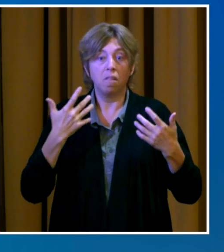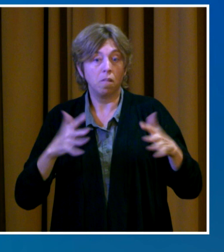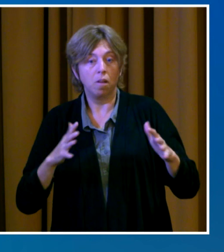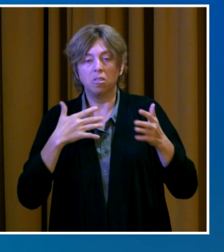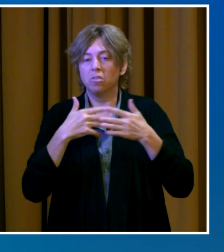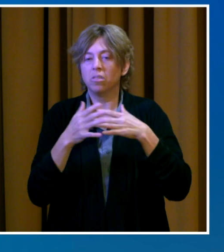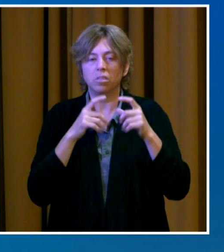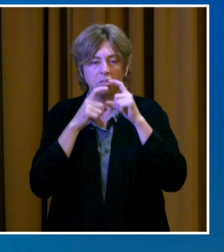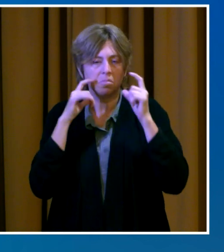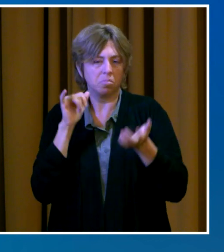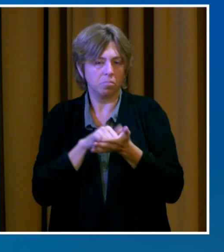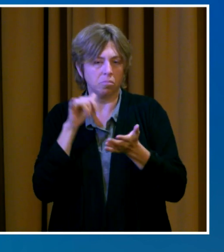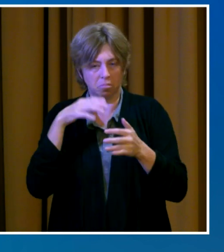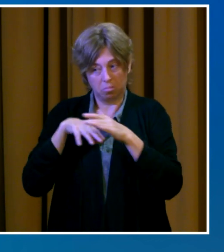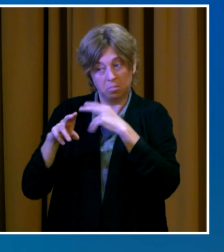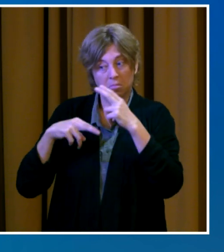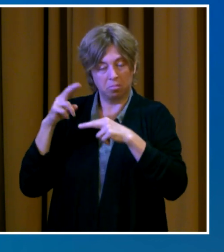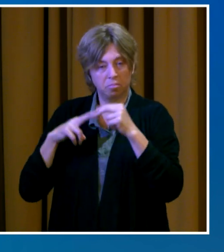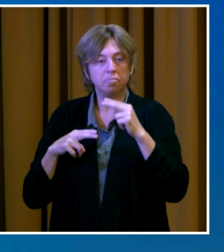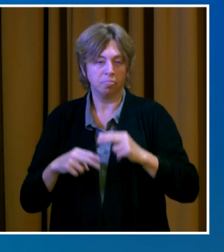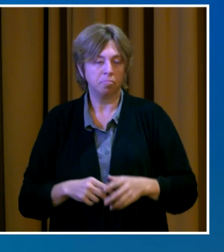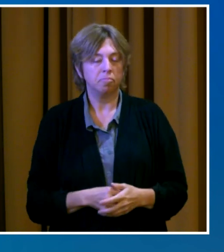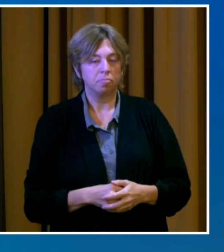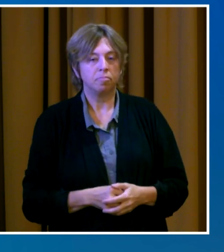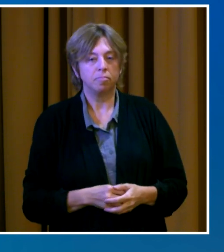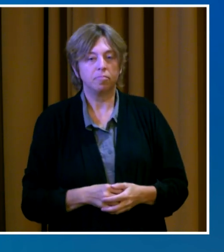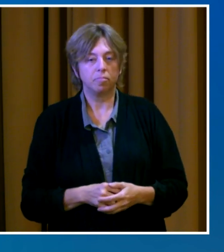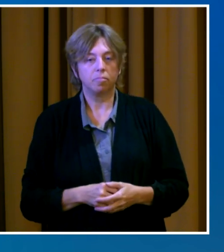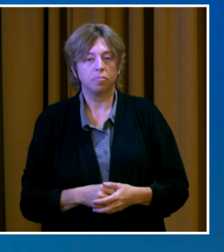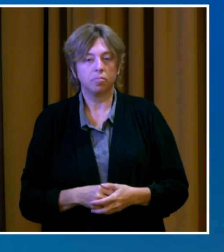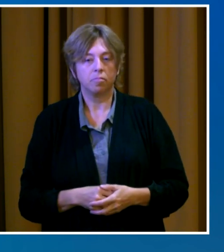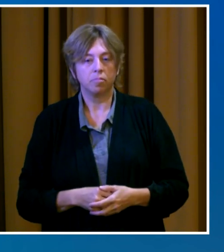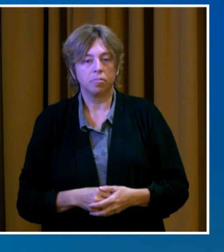The city's masking guidelines for employees and the public